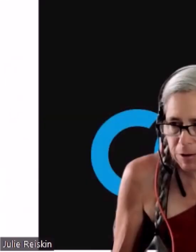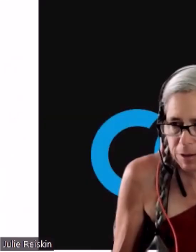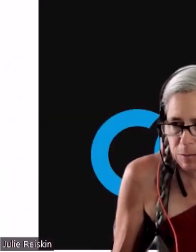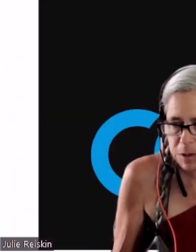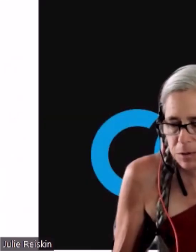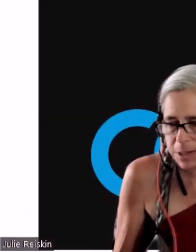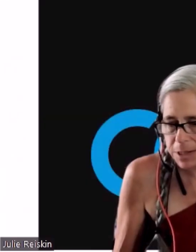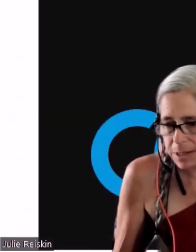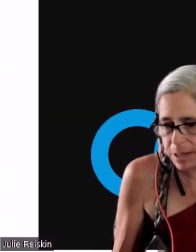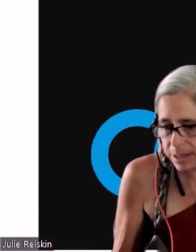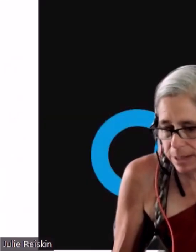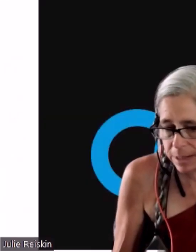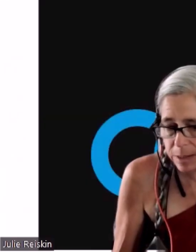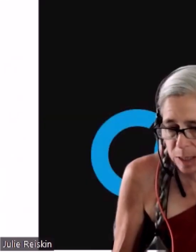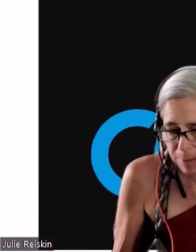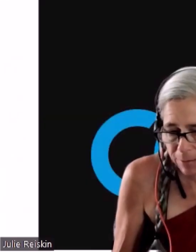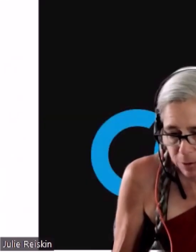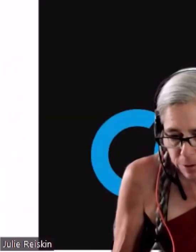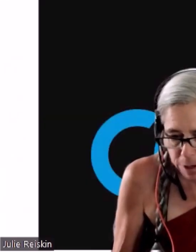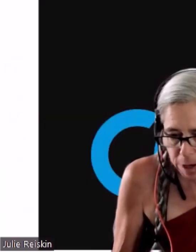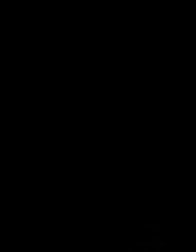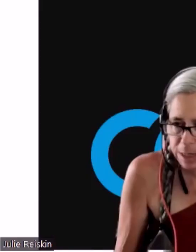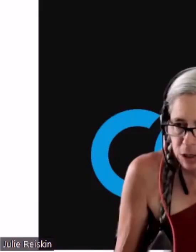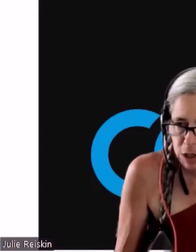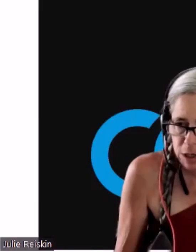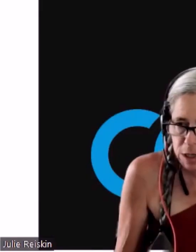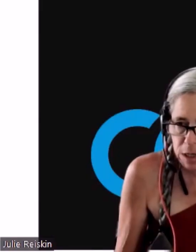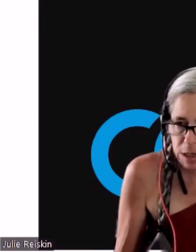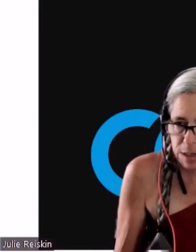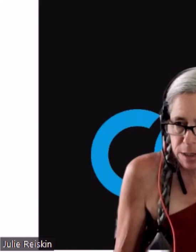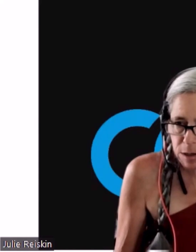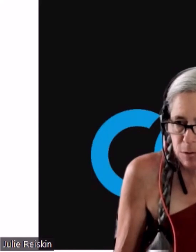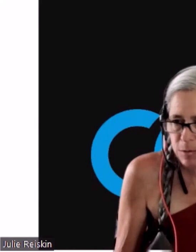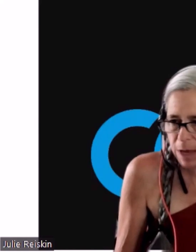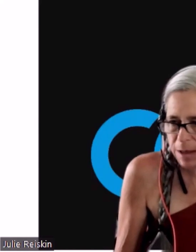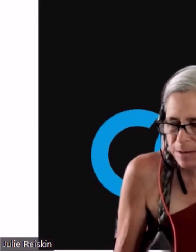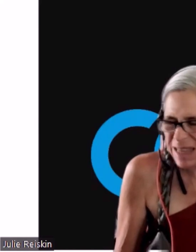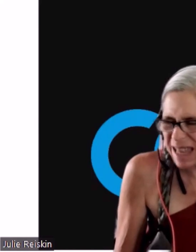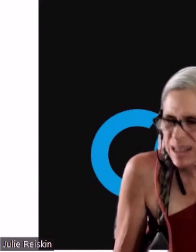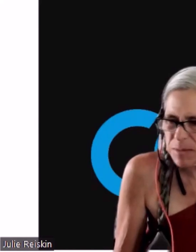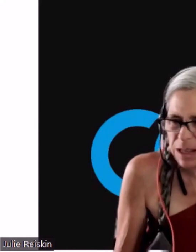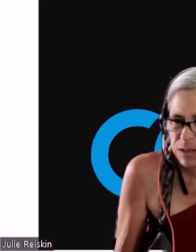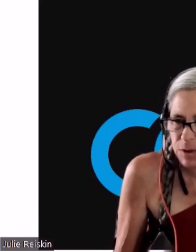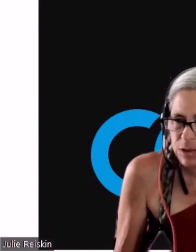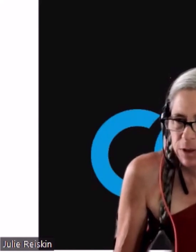Everything we do at CCDC is a team effort. I always say we succeed as a team or fail as a team.